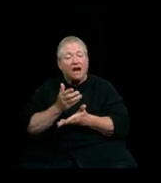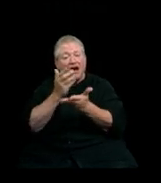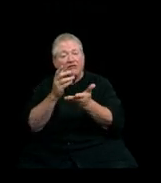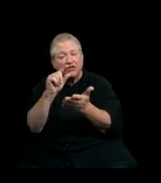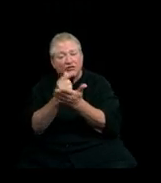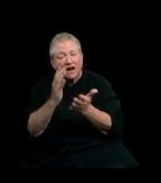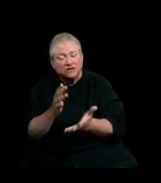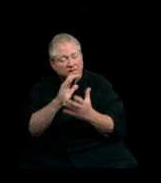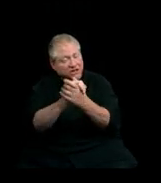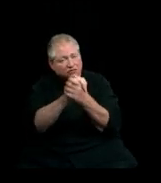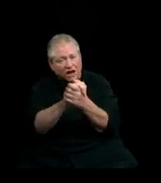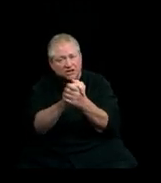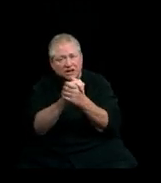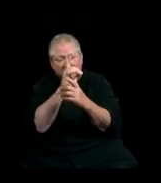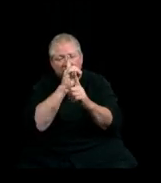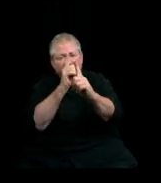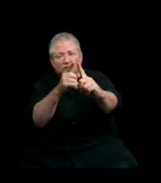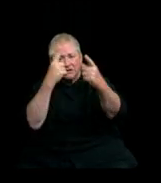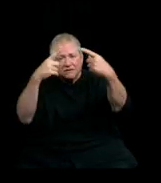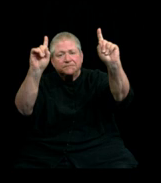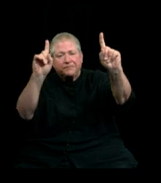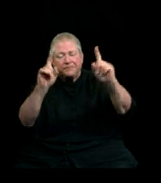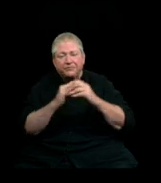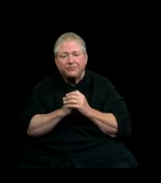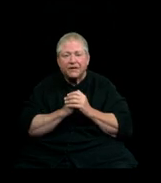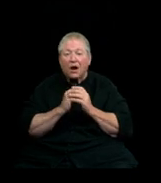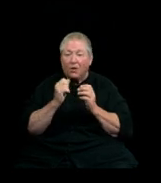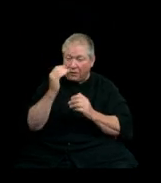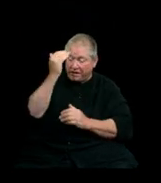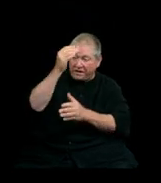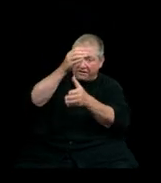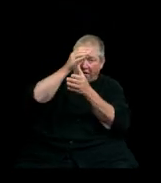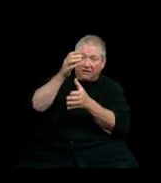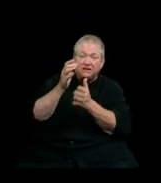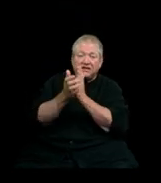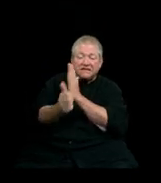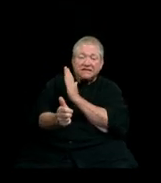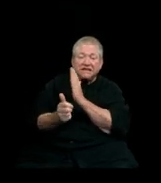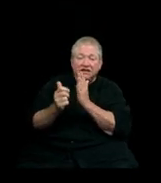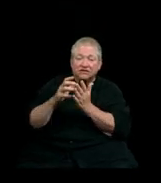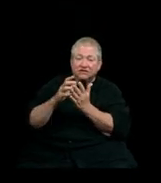on reaching this important life milestone. With the knowledge and skills you've acquired at Western,